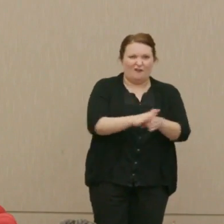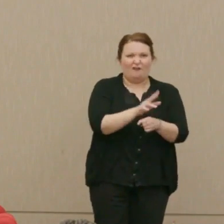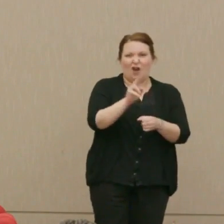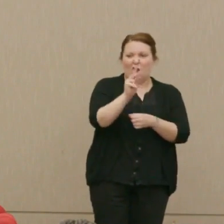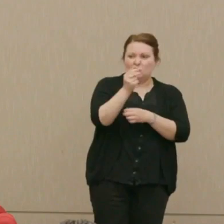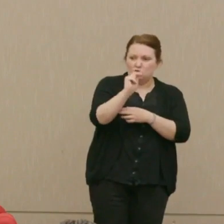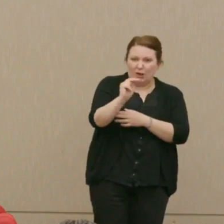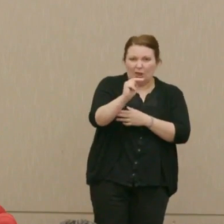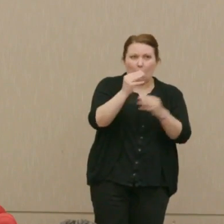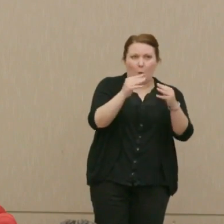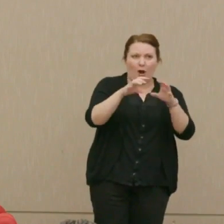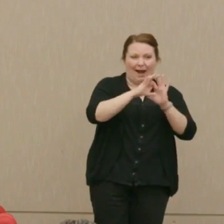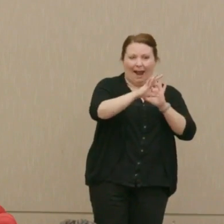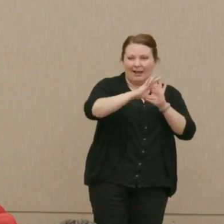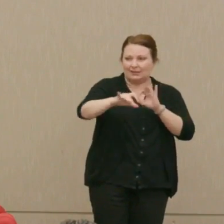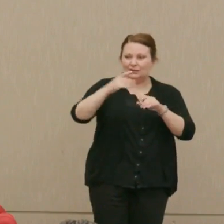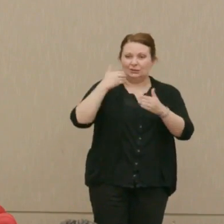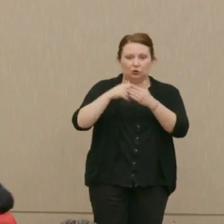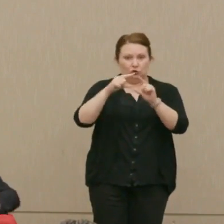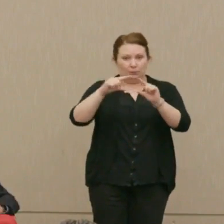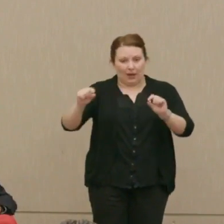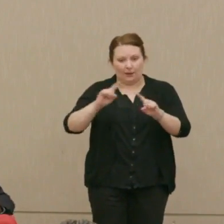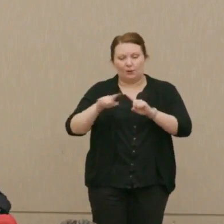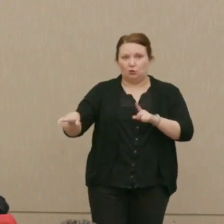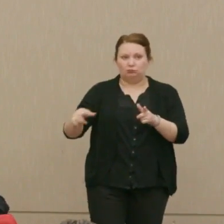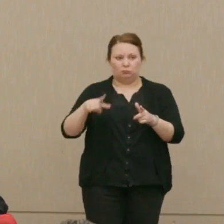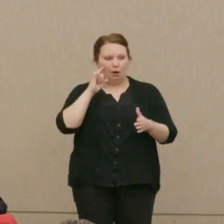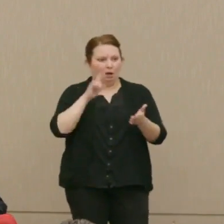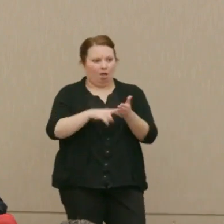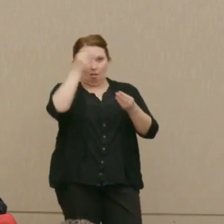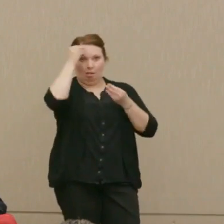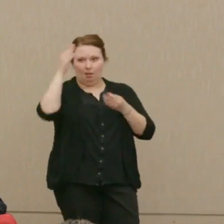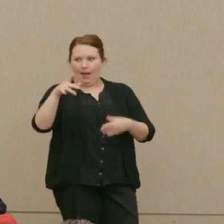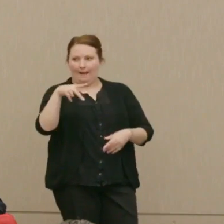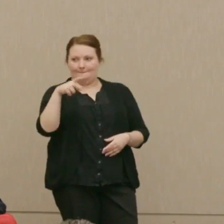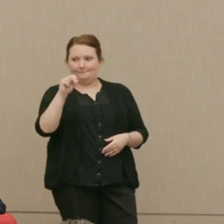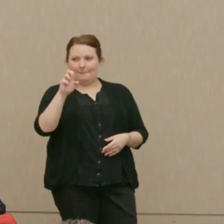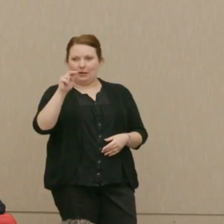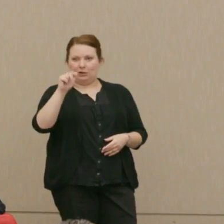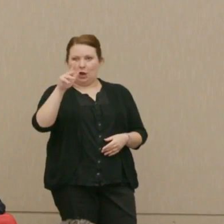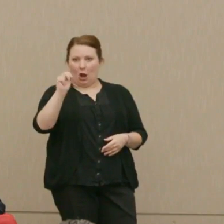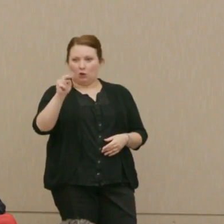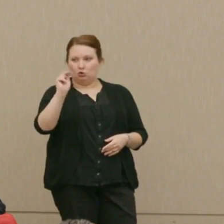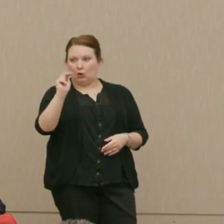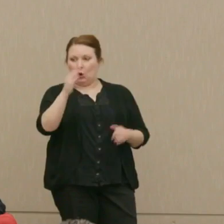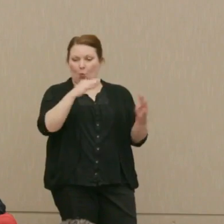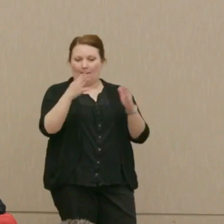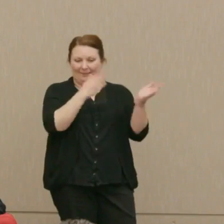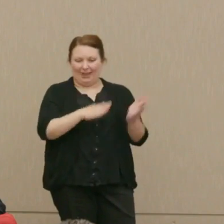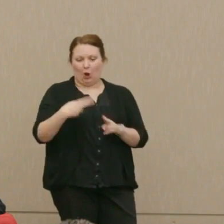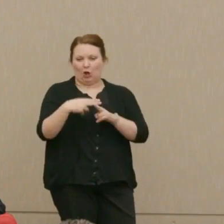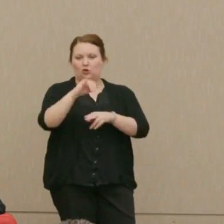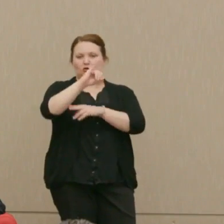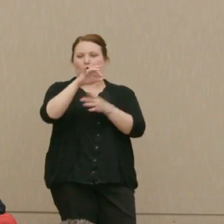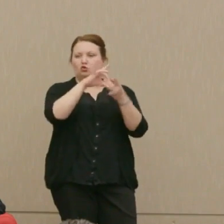Japanese coast, but you uncover the Pentagon's nuclear war plan called the Joint Strategic